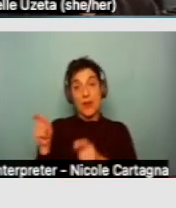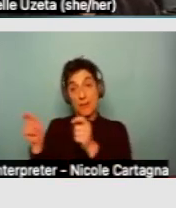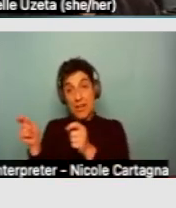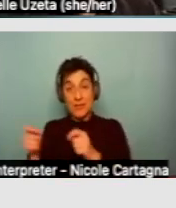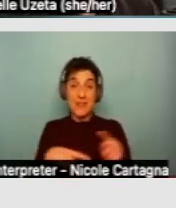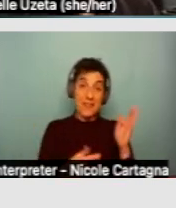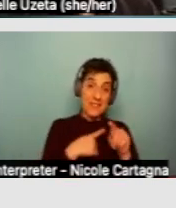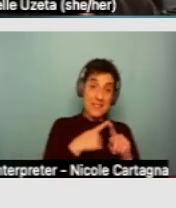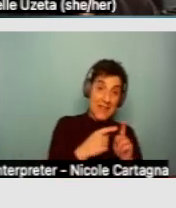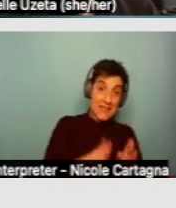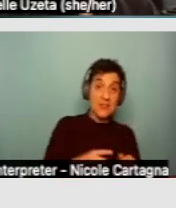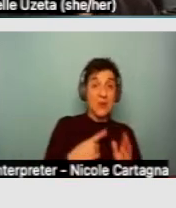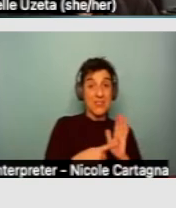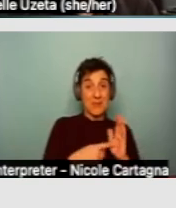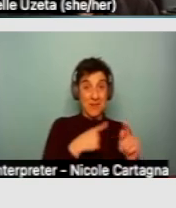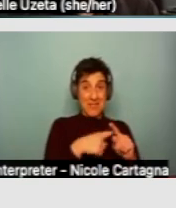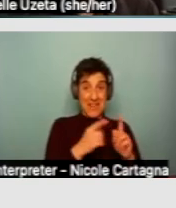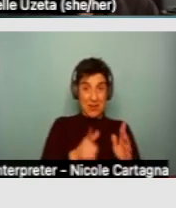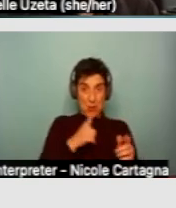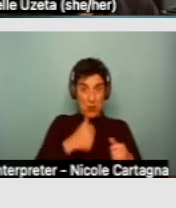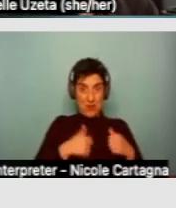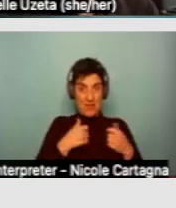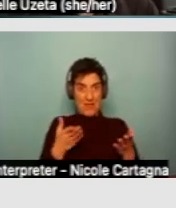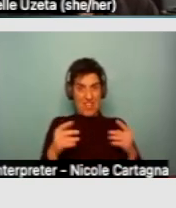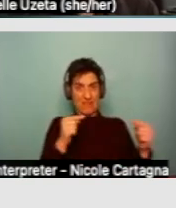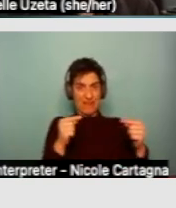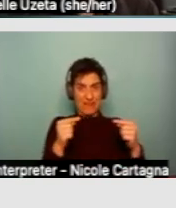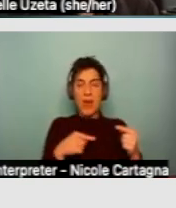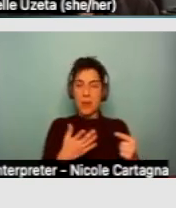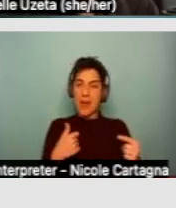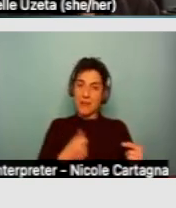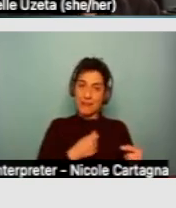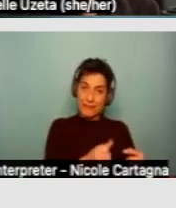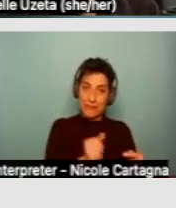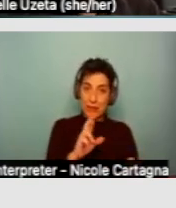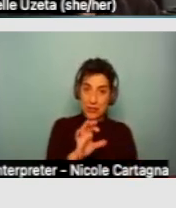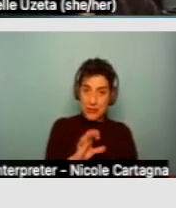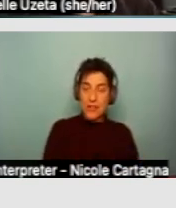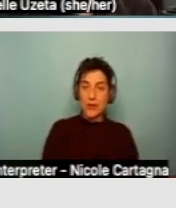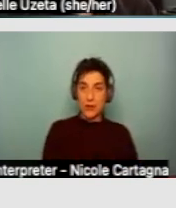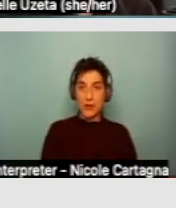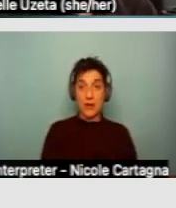tenants and to deal with other kinds of disputes and address specific lease violations.